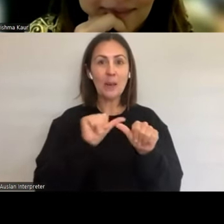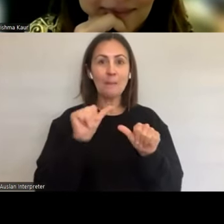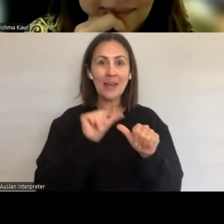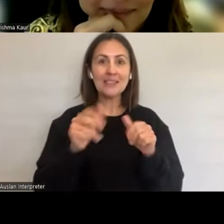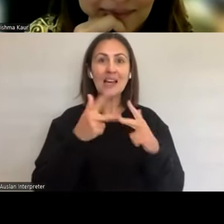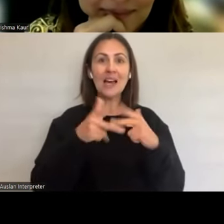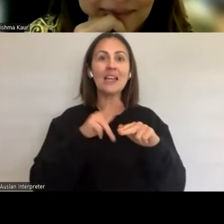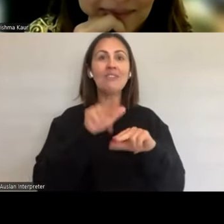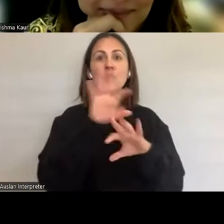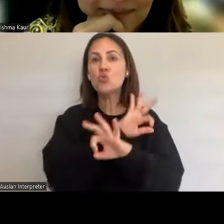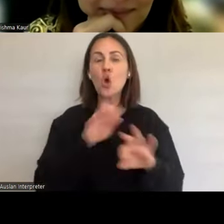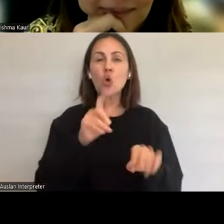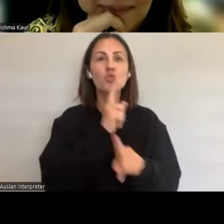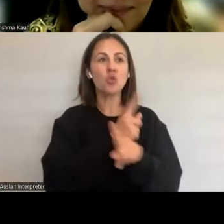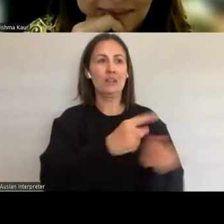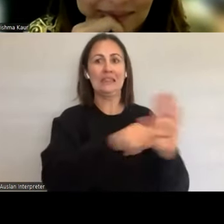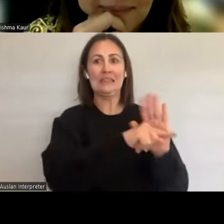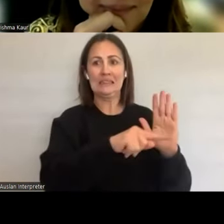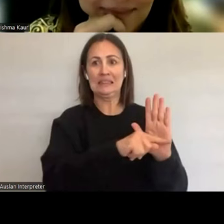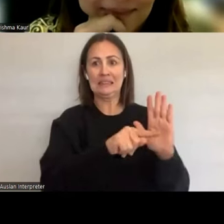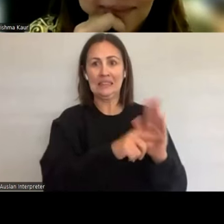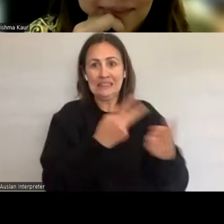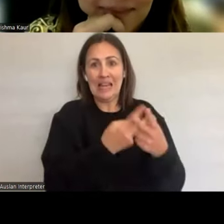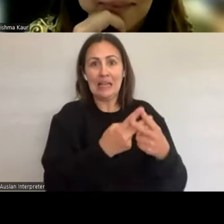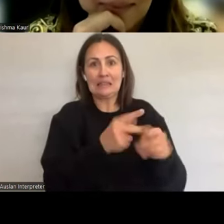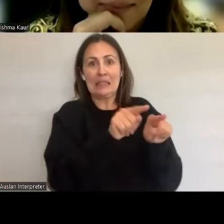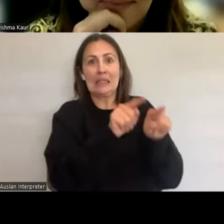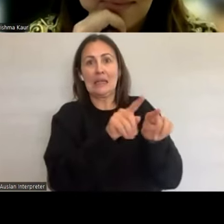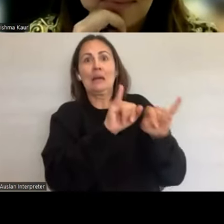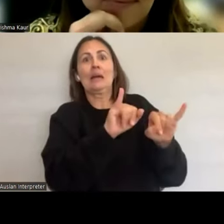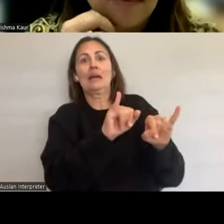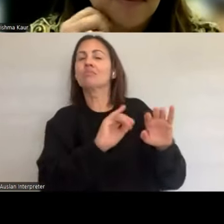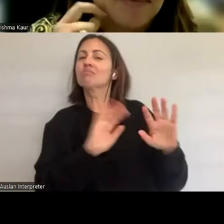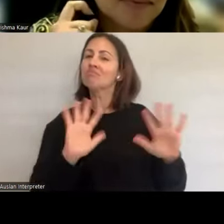with it. People take it up better. So if we are in health promotion,